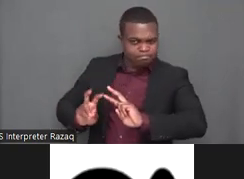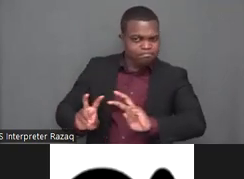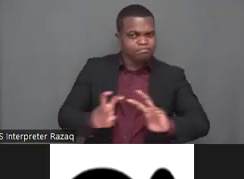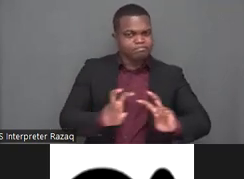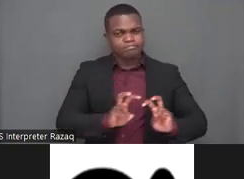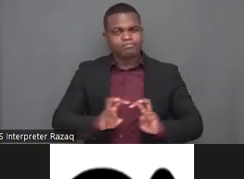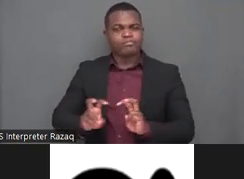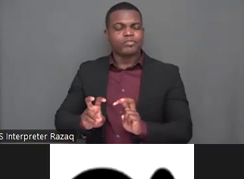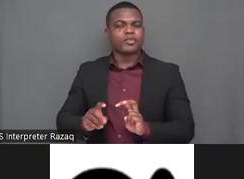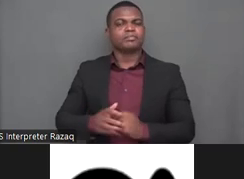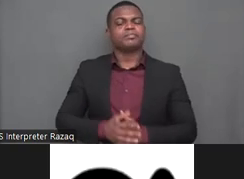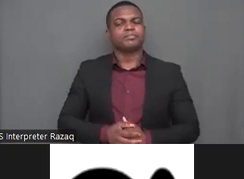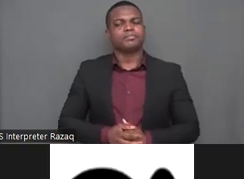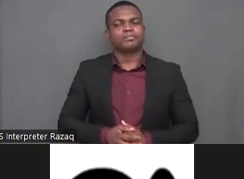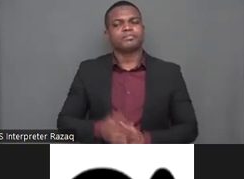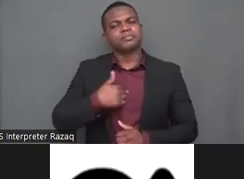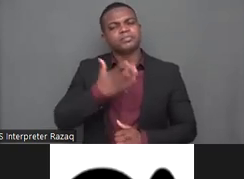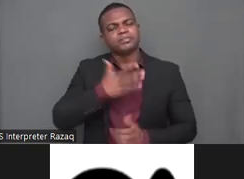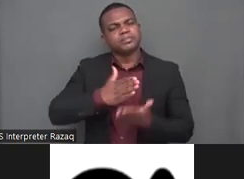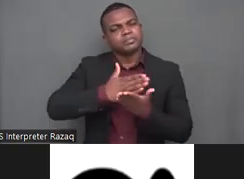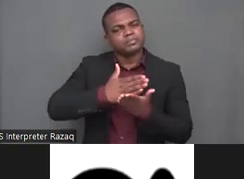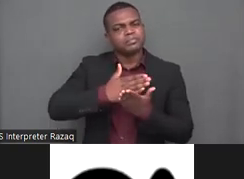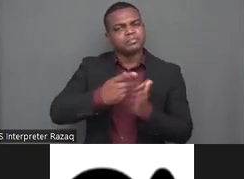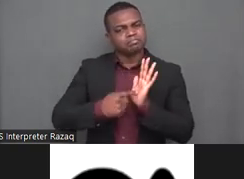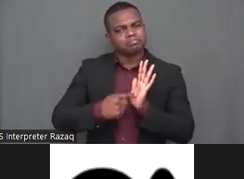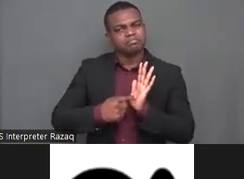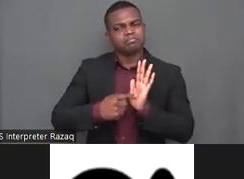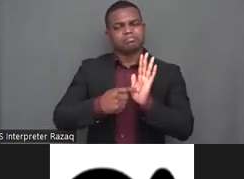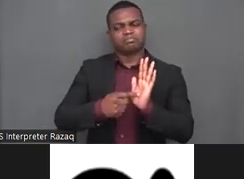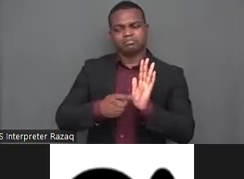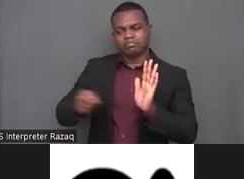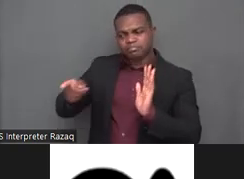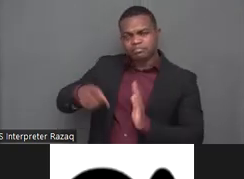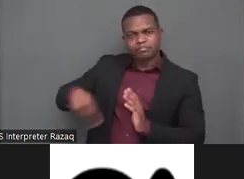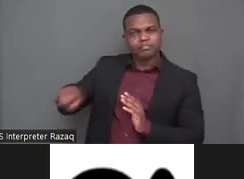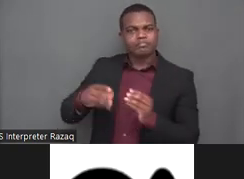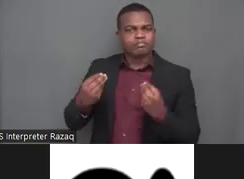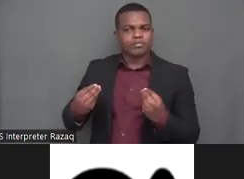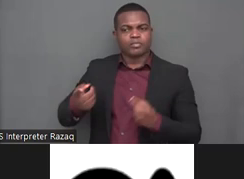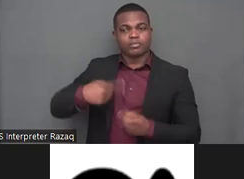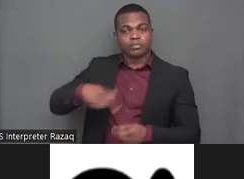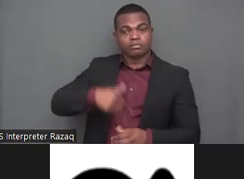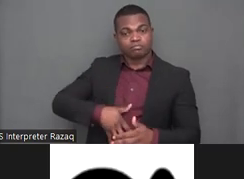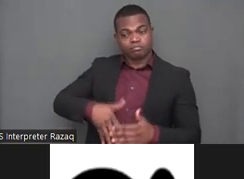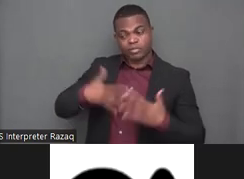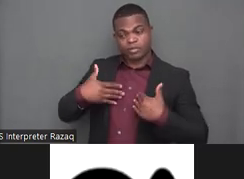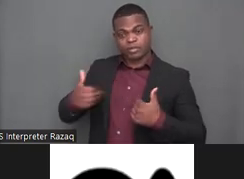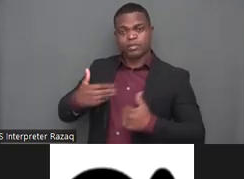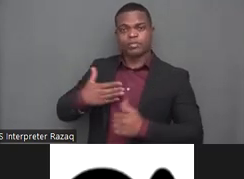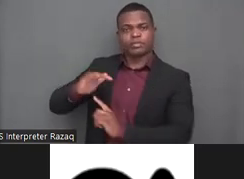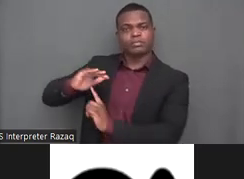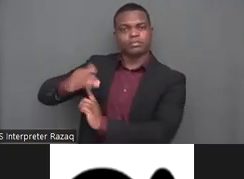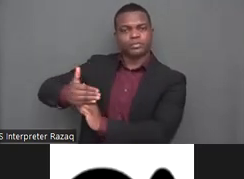ladies and gentlemen so uh reproductive health education for teenagers and early detection uh to